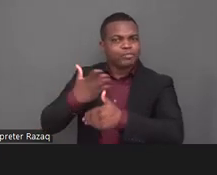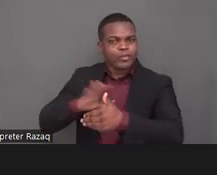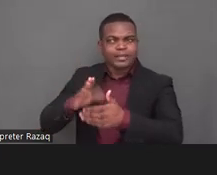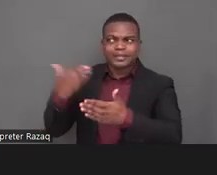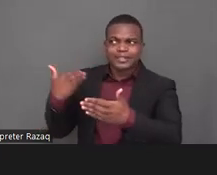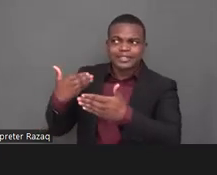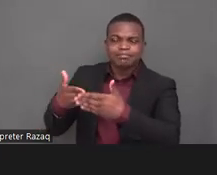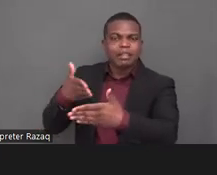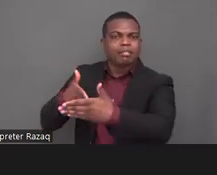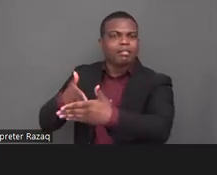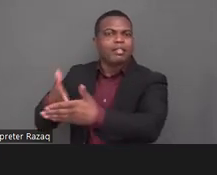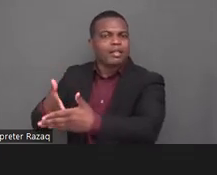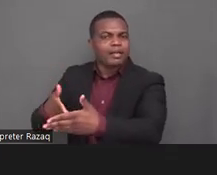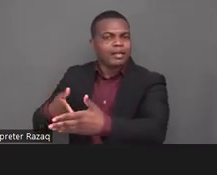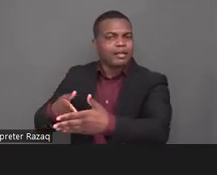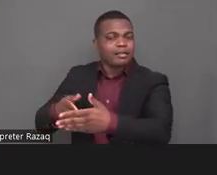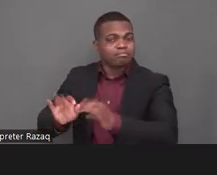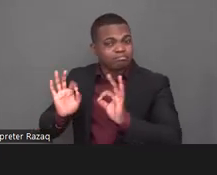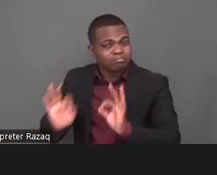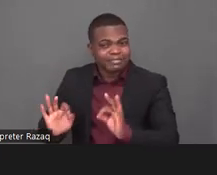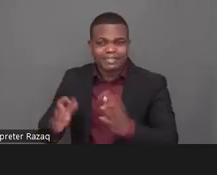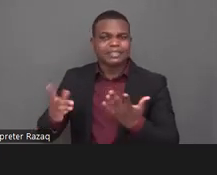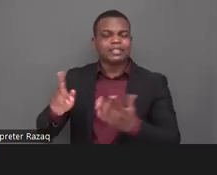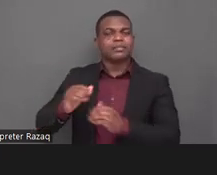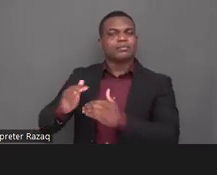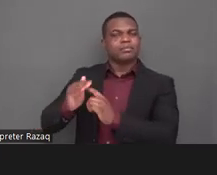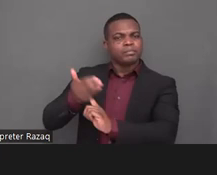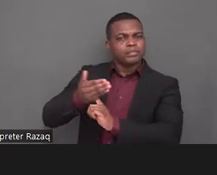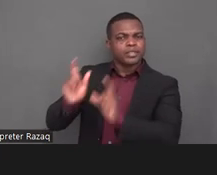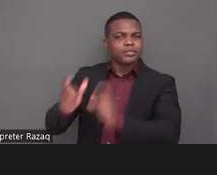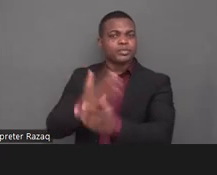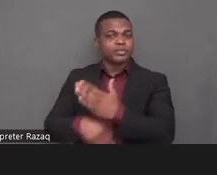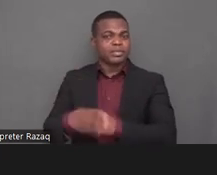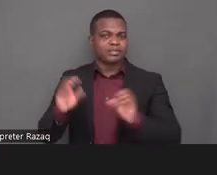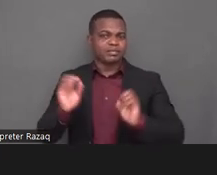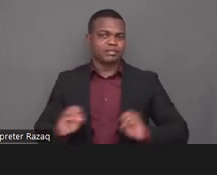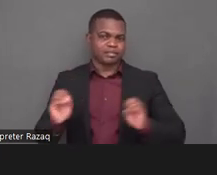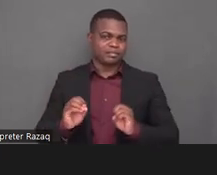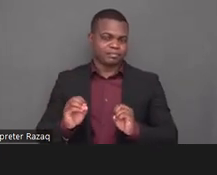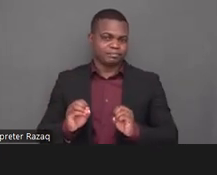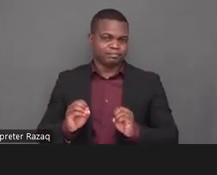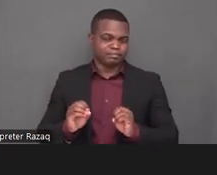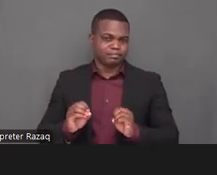making community life quite impossible do you think having a different perspective on the di